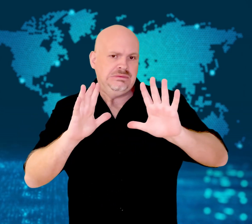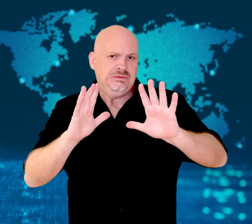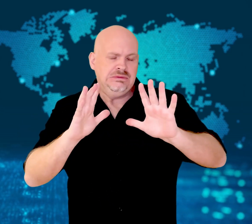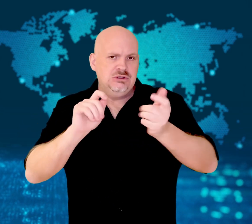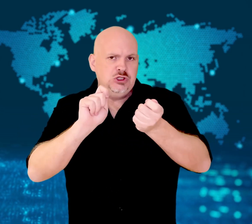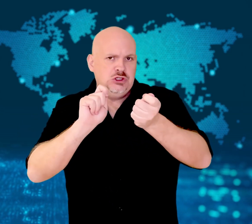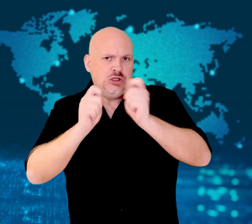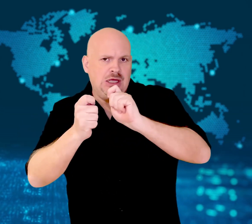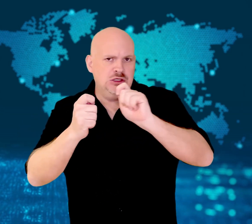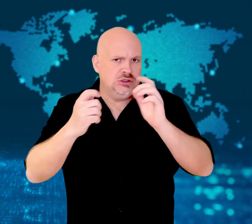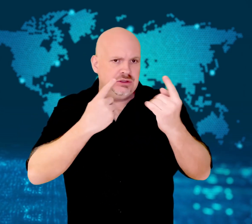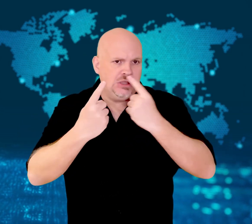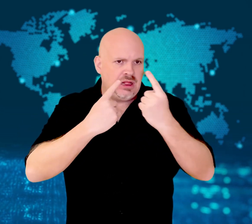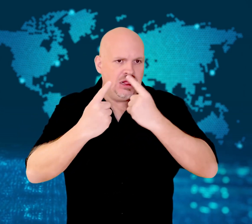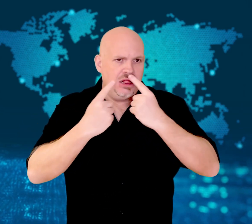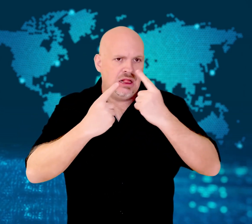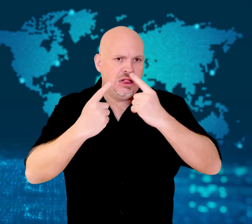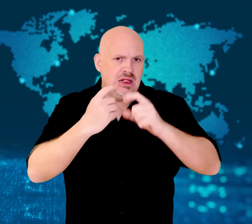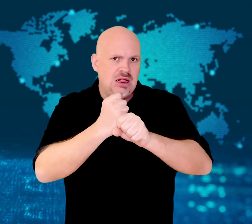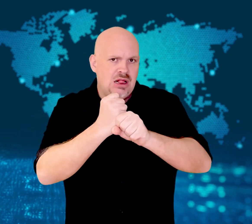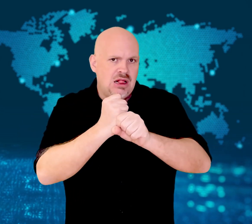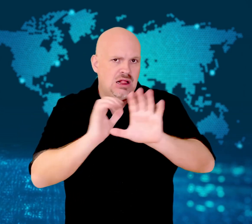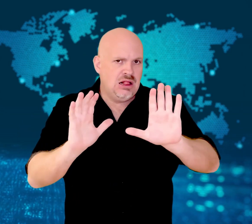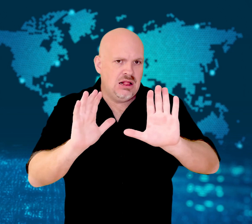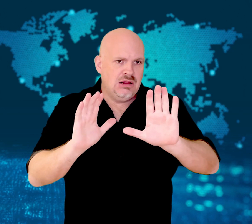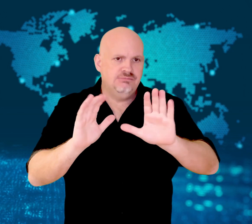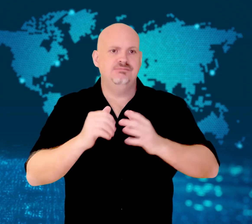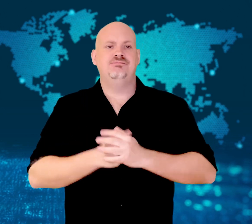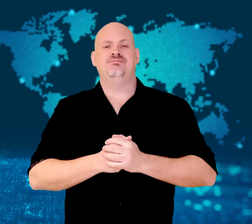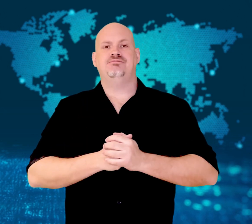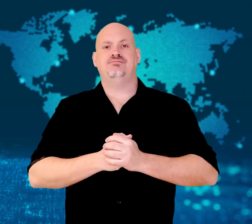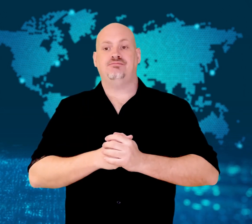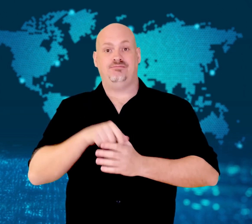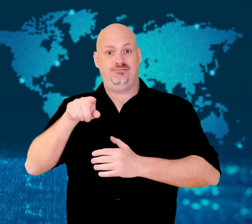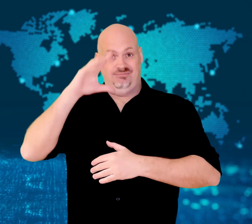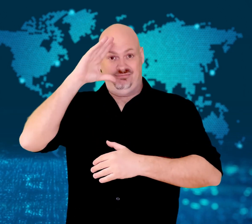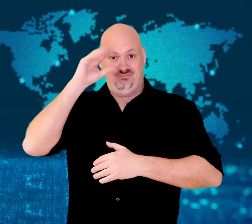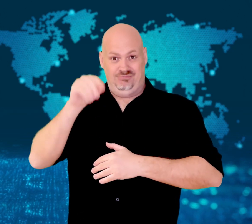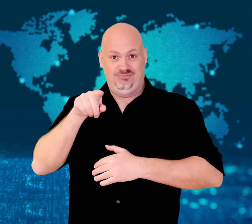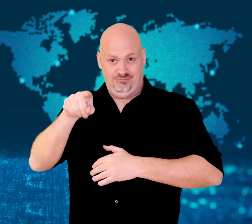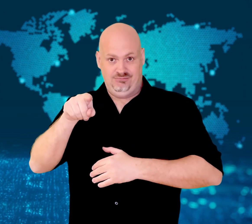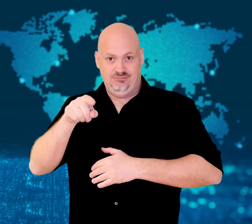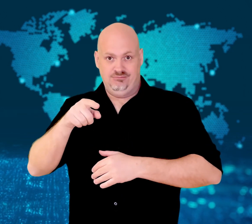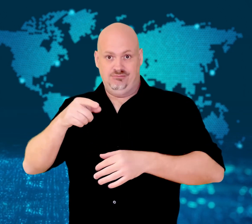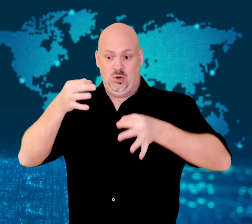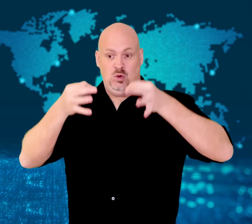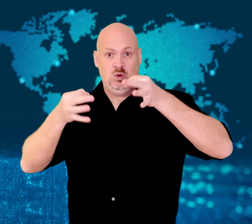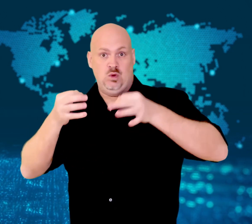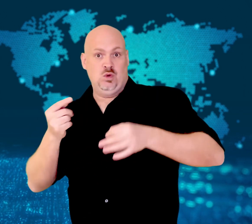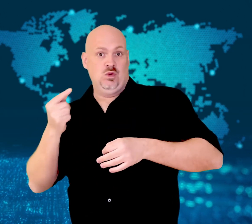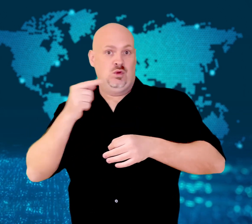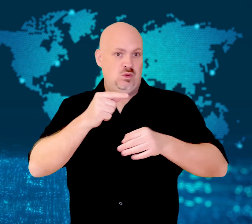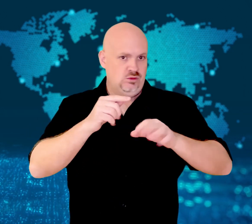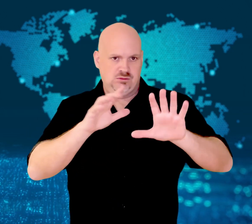Since his case began, Singapore's drug laws were